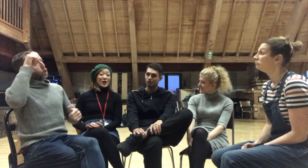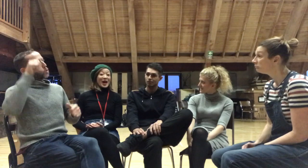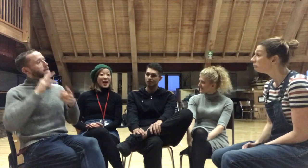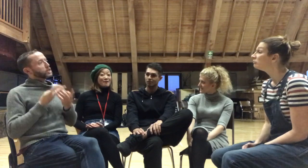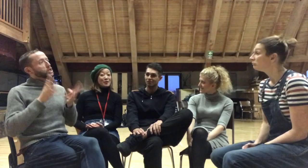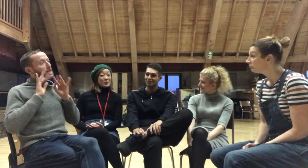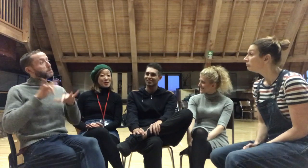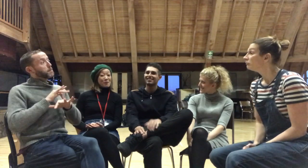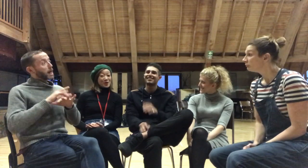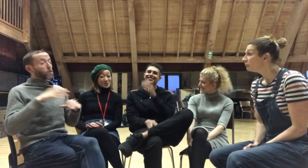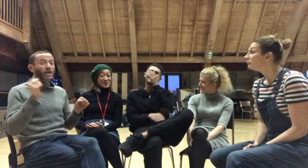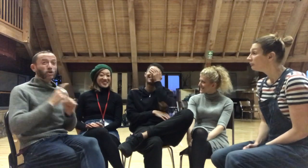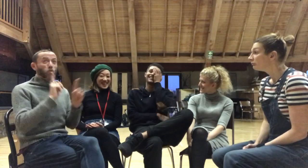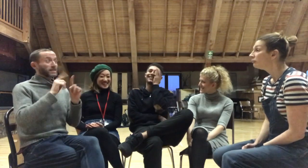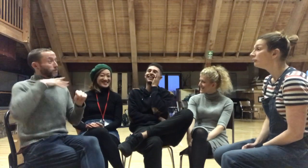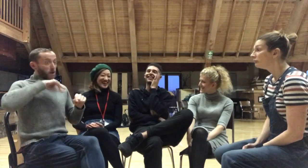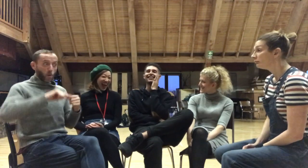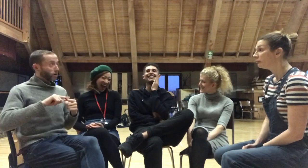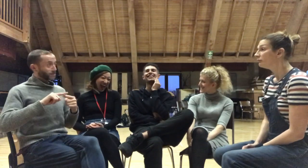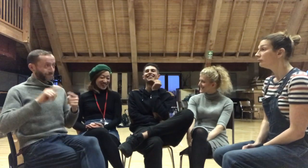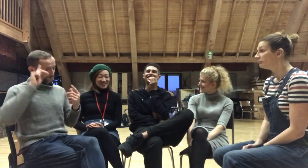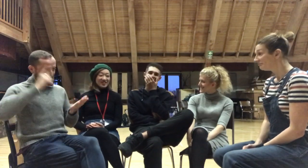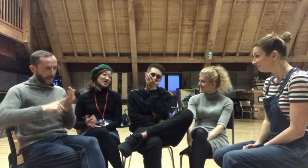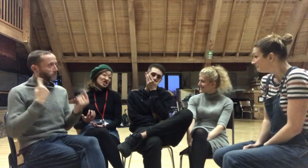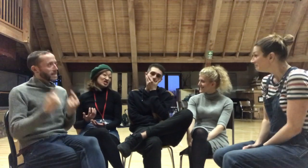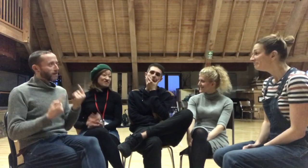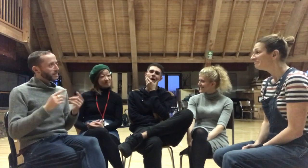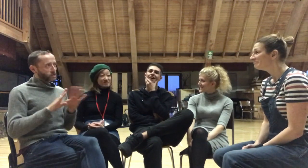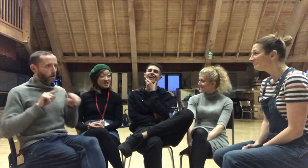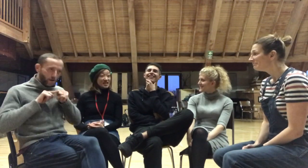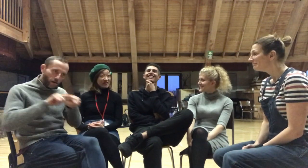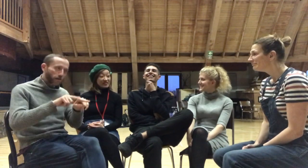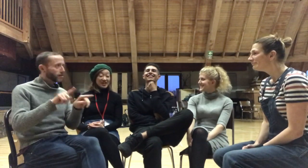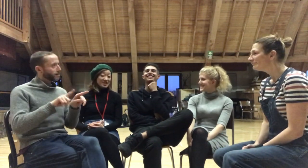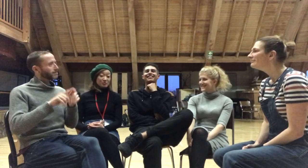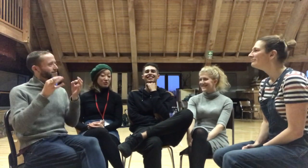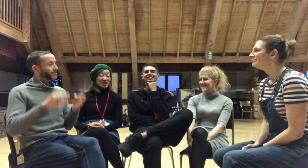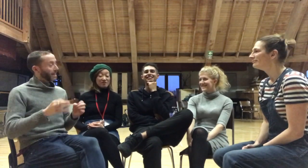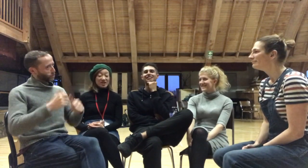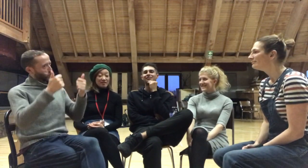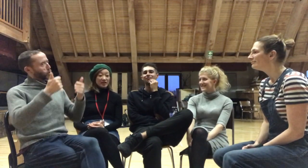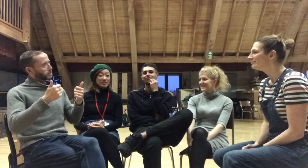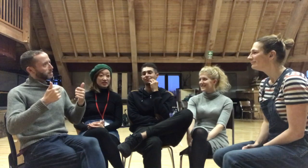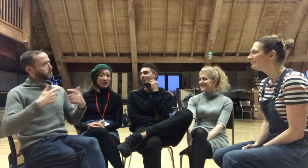whatever we want with it, so that's good and it's been really really fun!